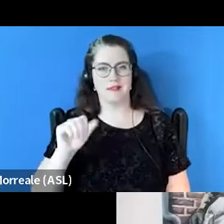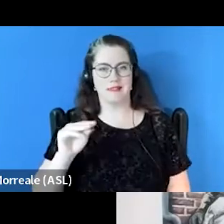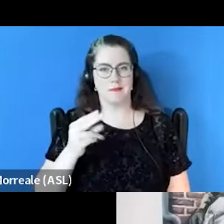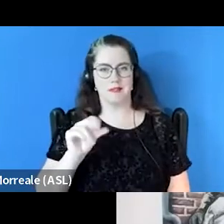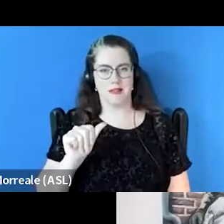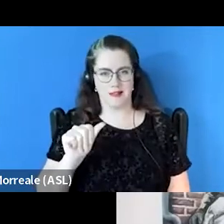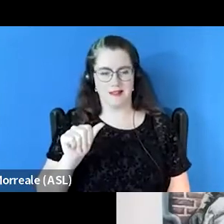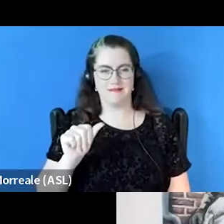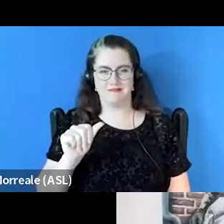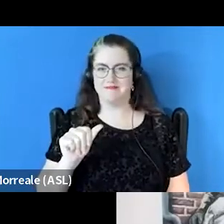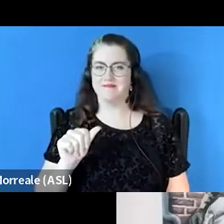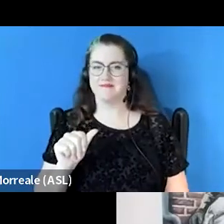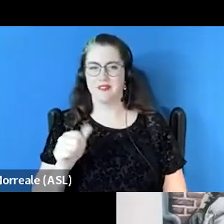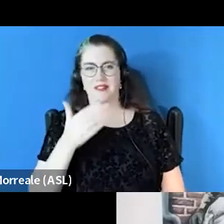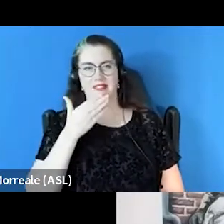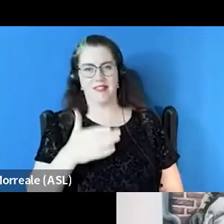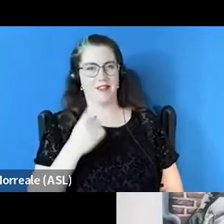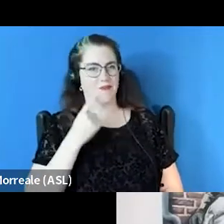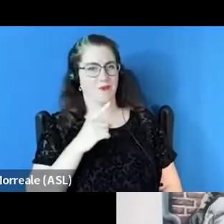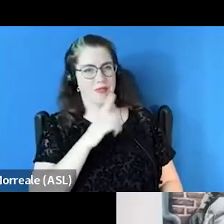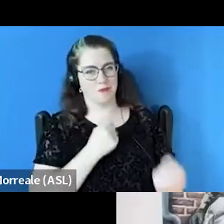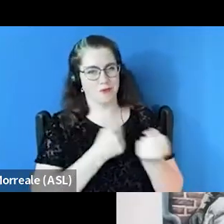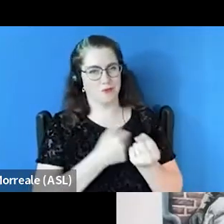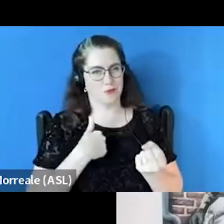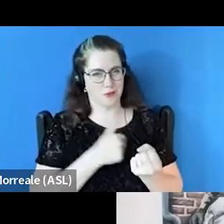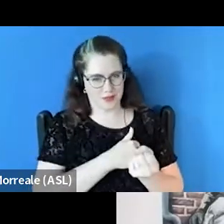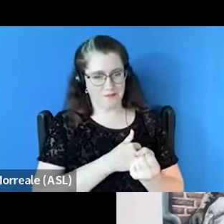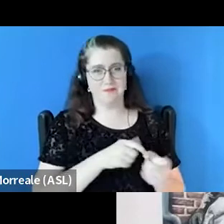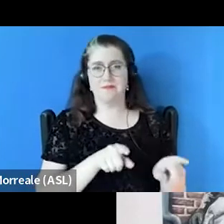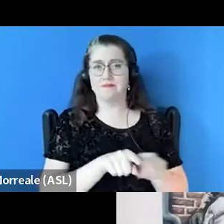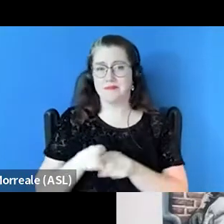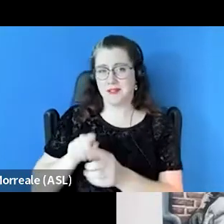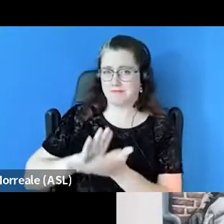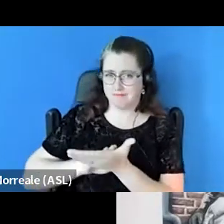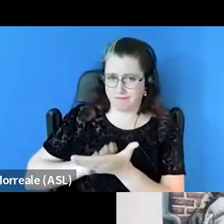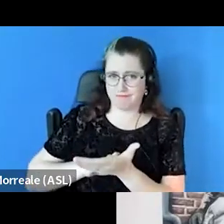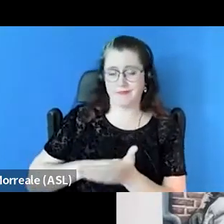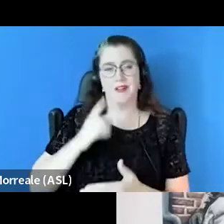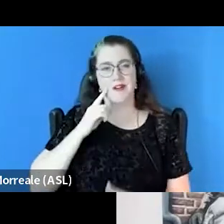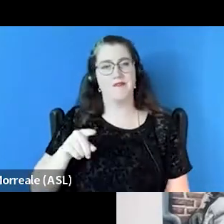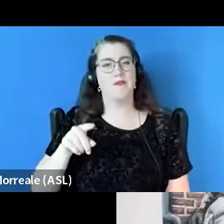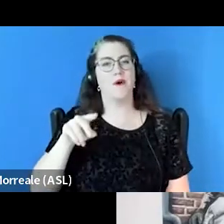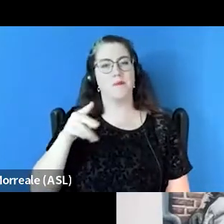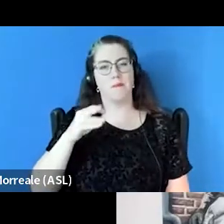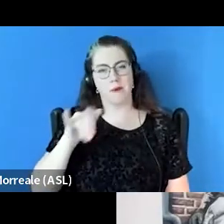and Mental Health Services Administration. I also wanna give special thanks to the Policy Research Associates Inc team,